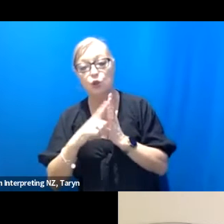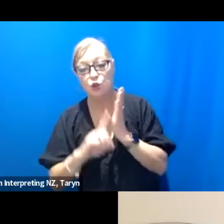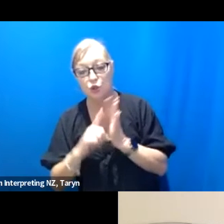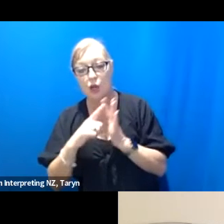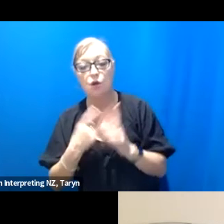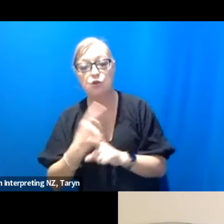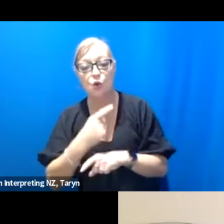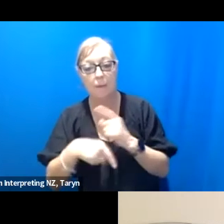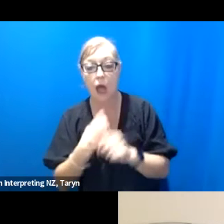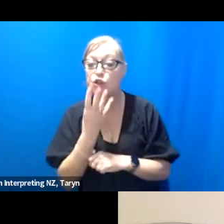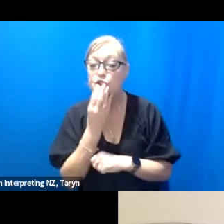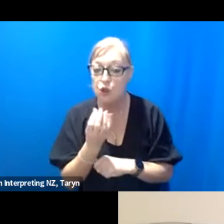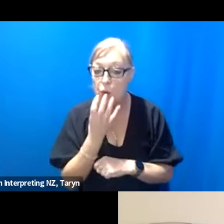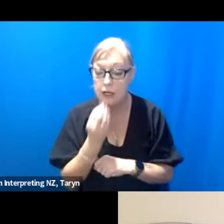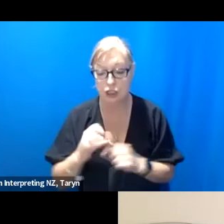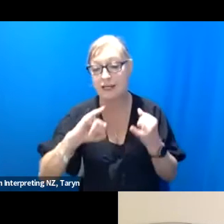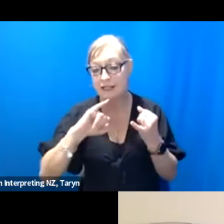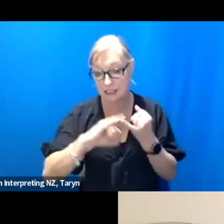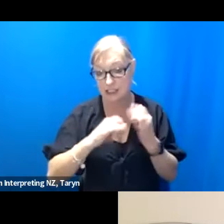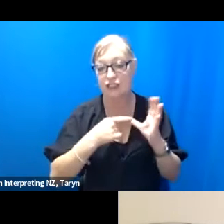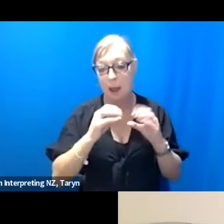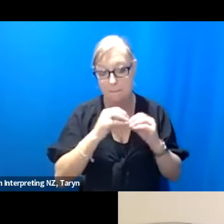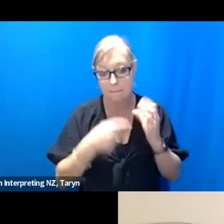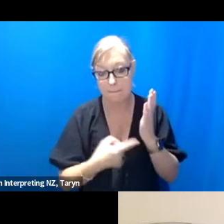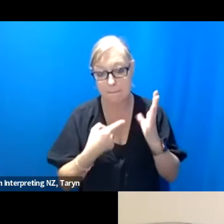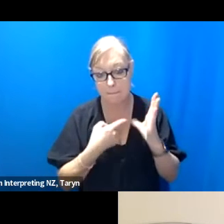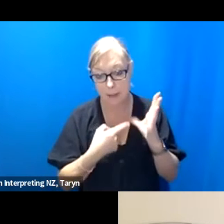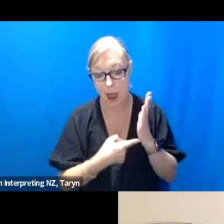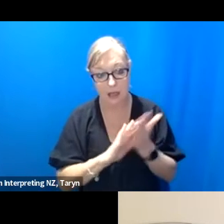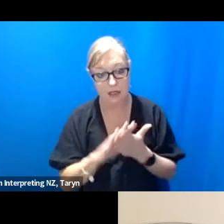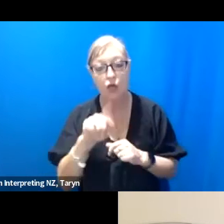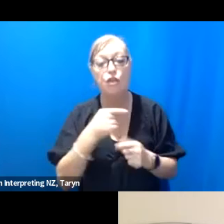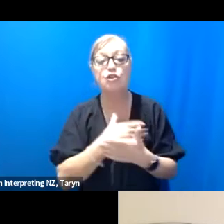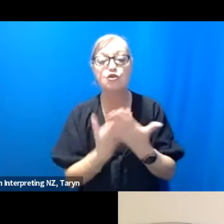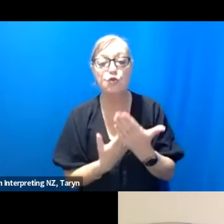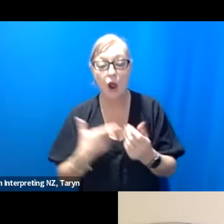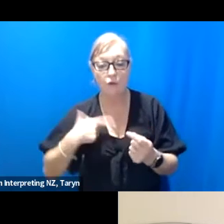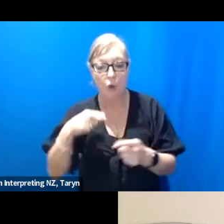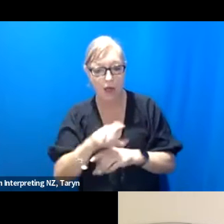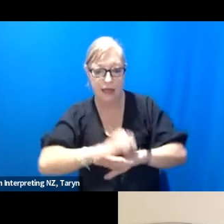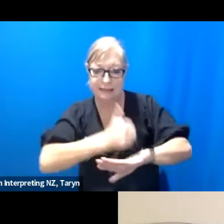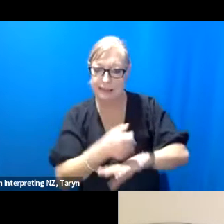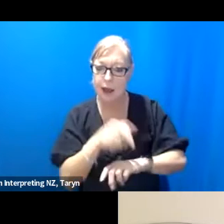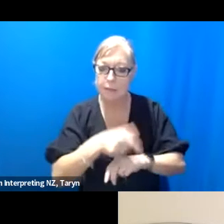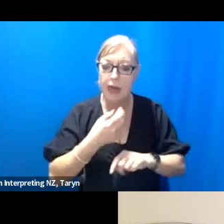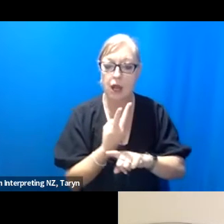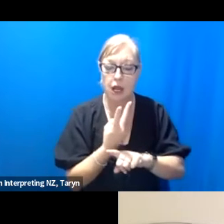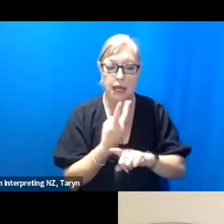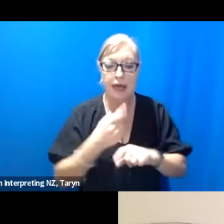was this idea that in that story of why it exists is that the recognition that rest is